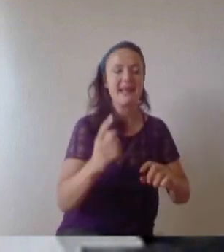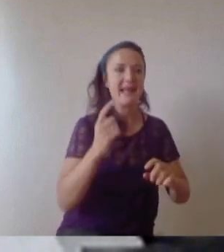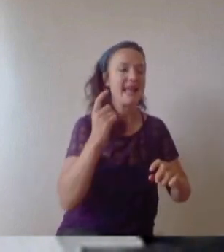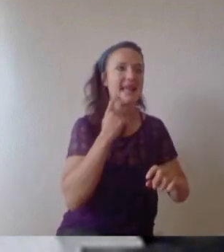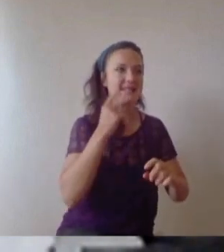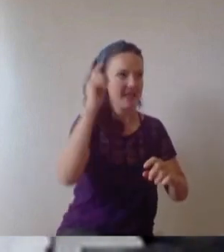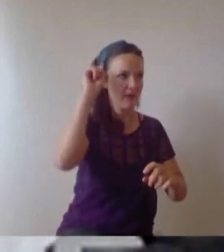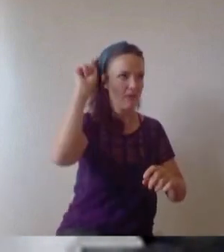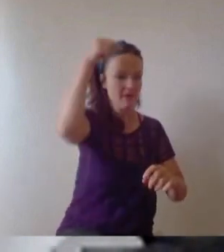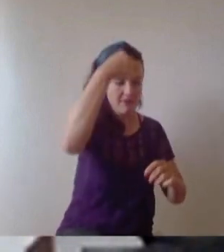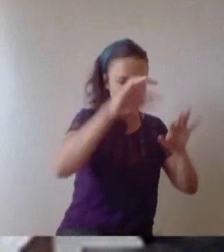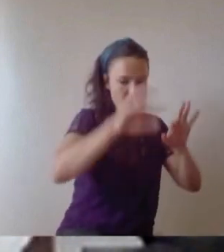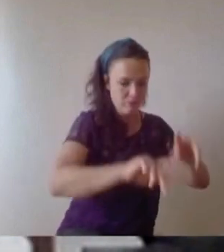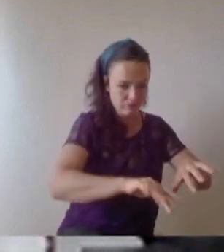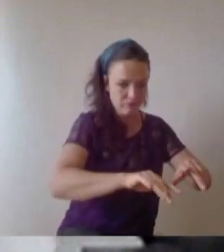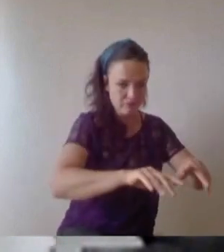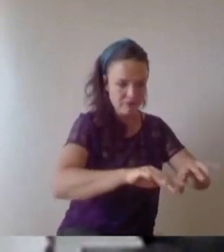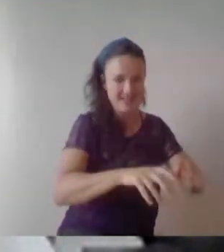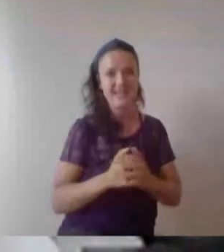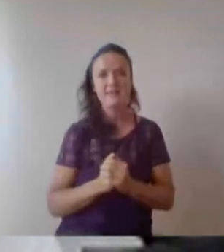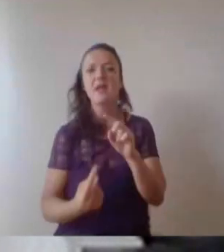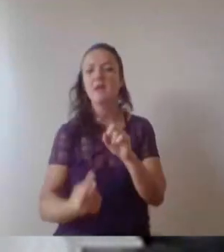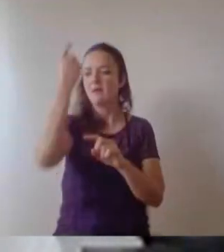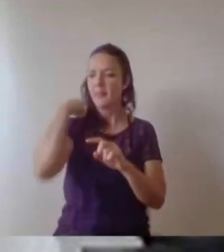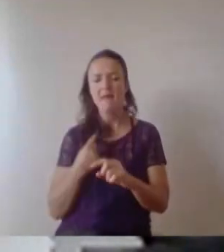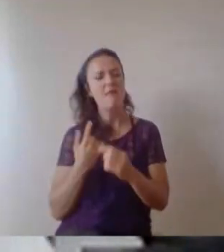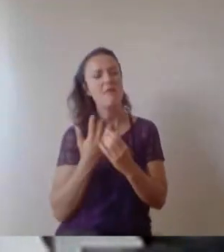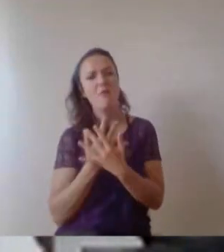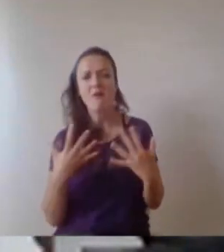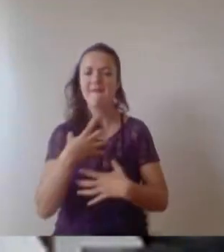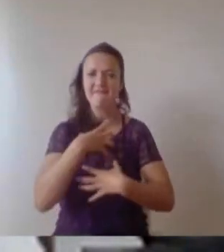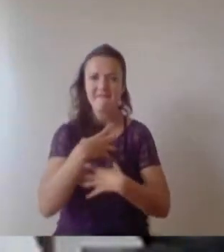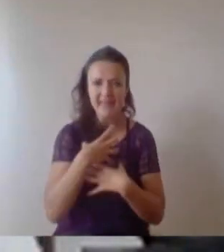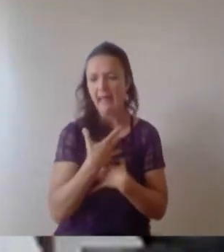huge amount of fear and trepidation. So 2009, I was leaving the University